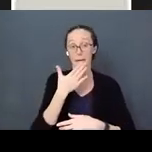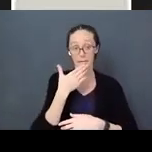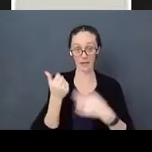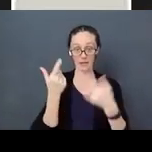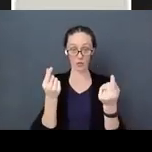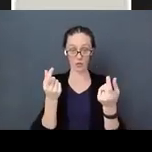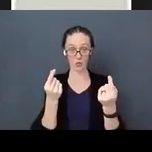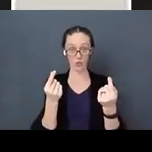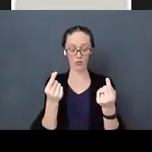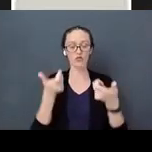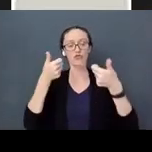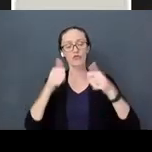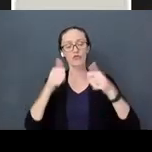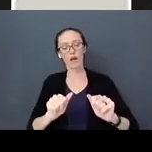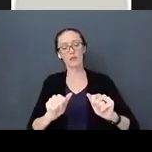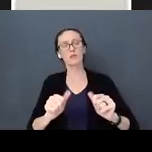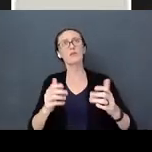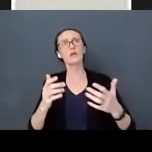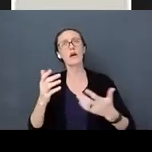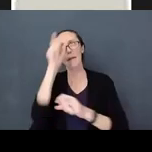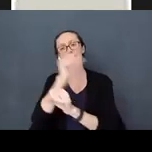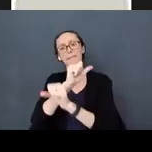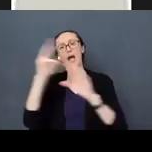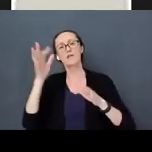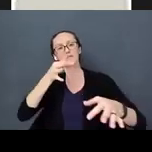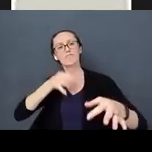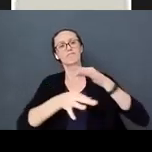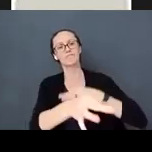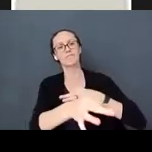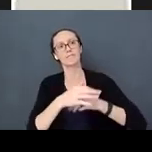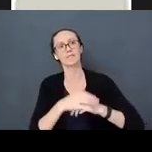put yourself in your baby’s shoes or child's shoes. How do you think that might be feeling